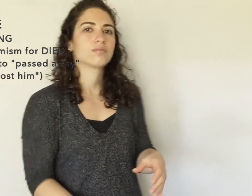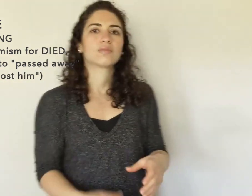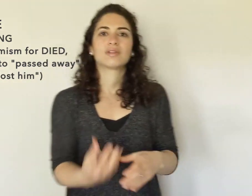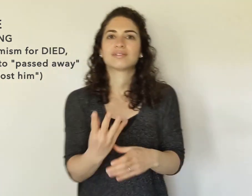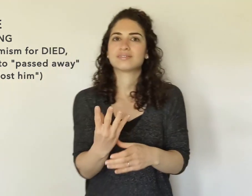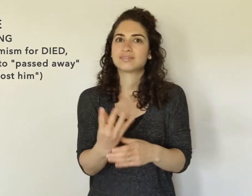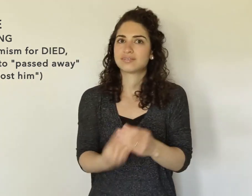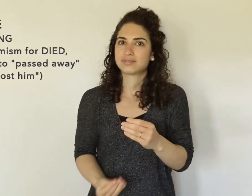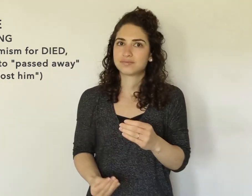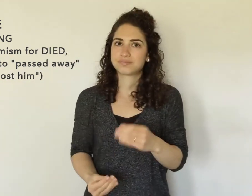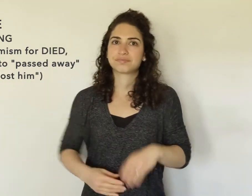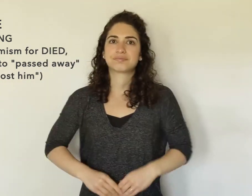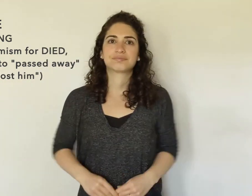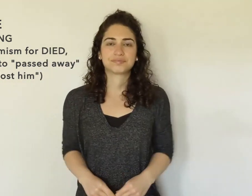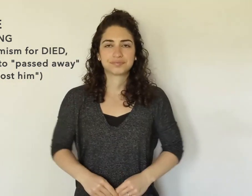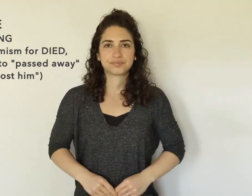GONE.